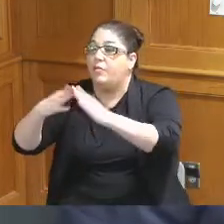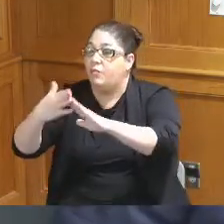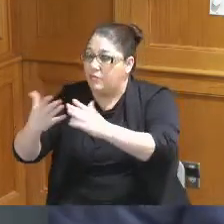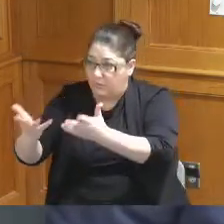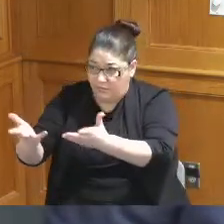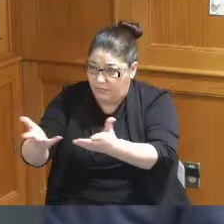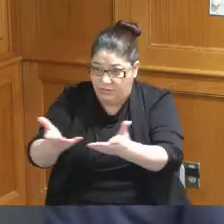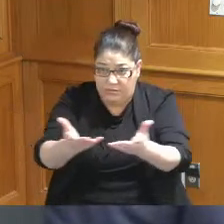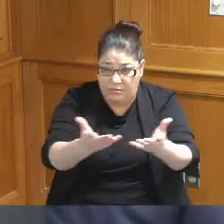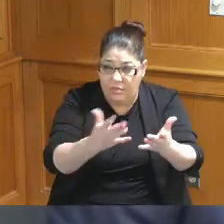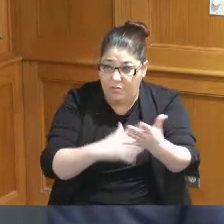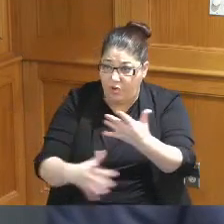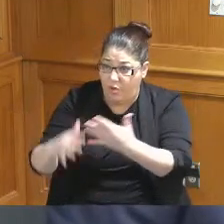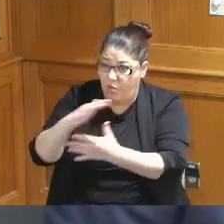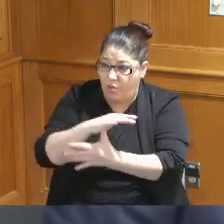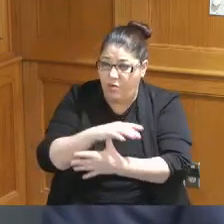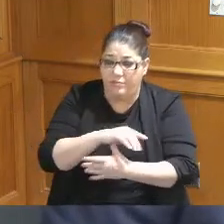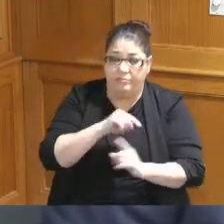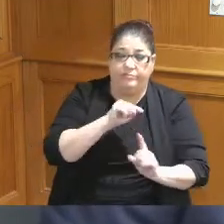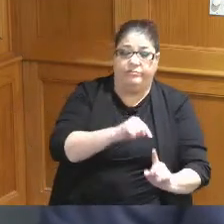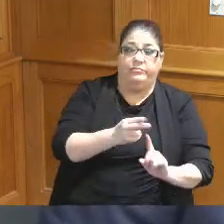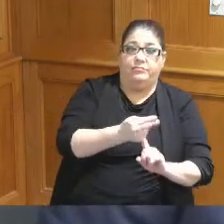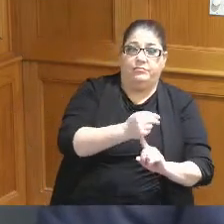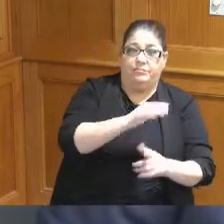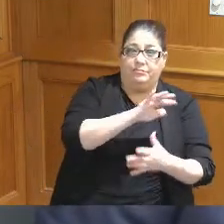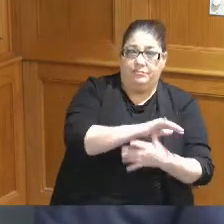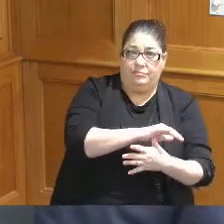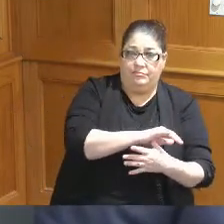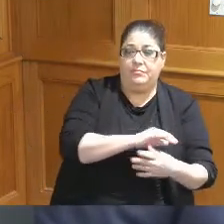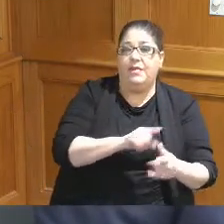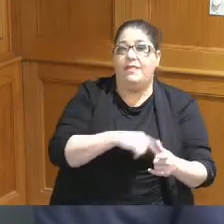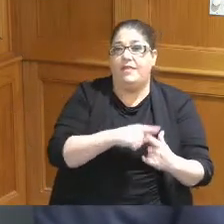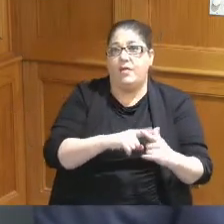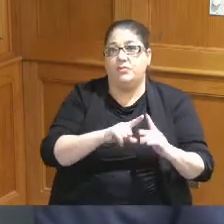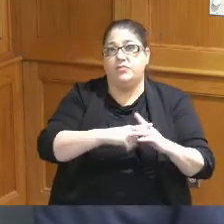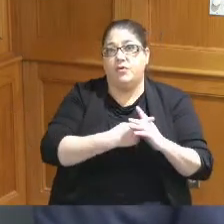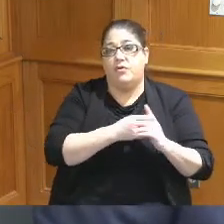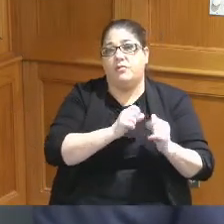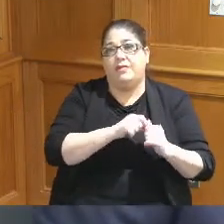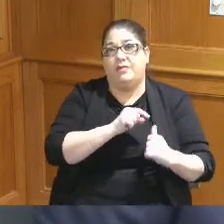their priorities were this was at the top of the list and so we have started to do the work